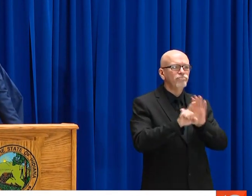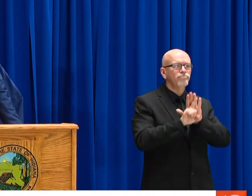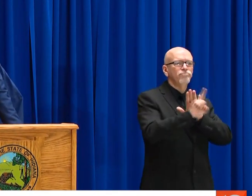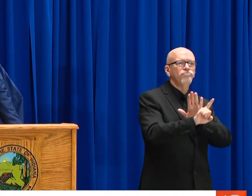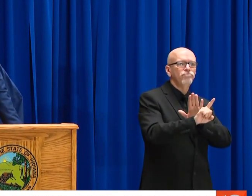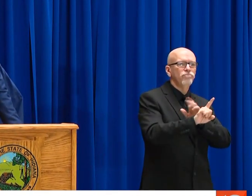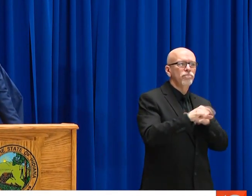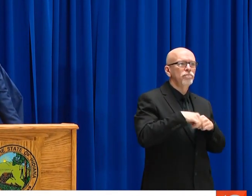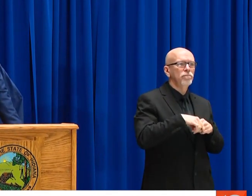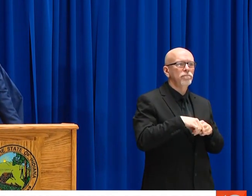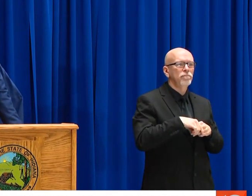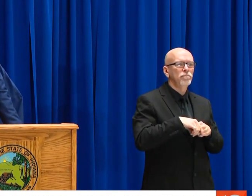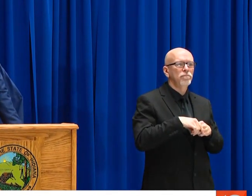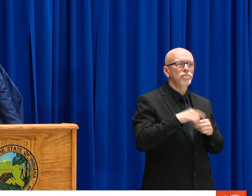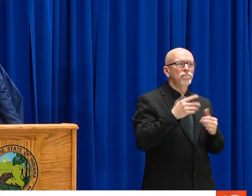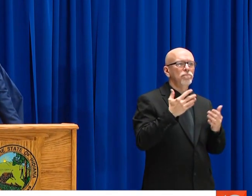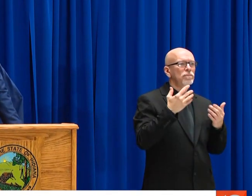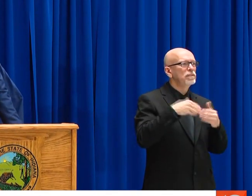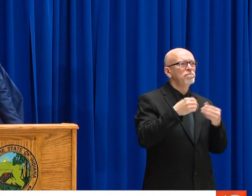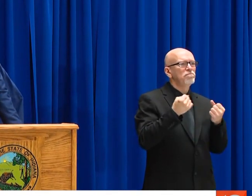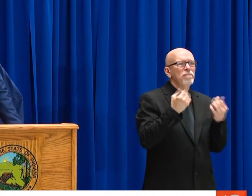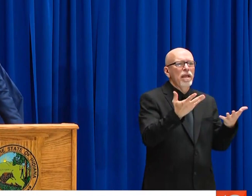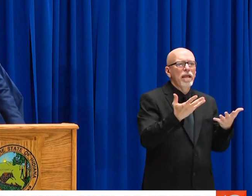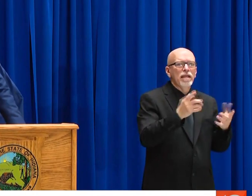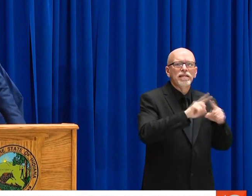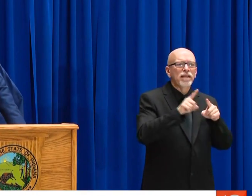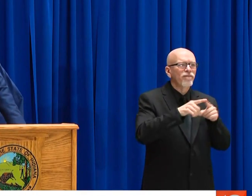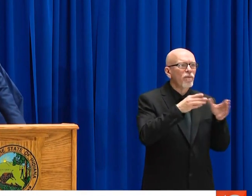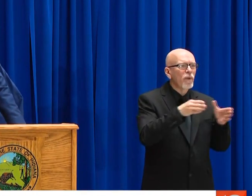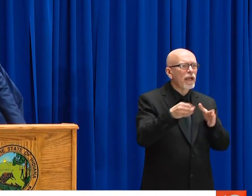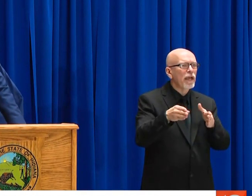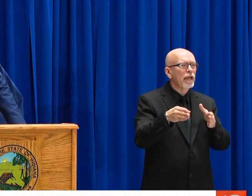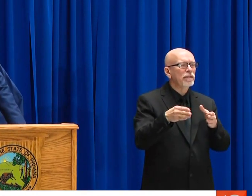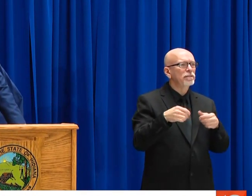THROUGH IT. AND HOOSIERS ARE STEPPING